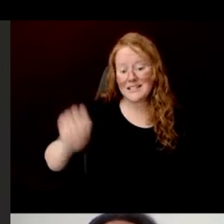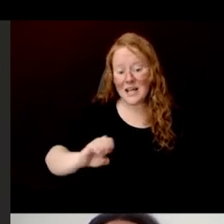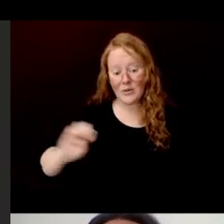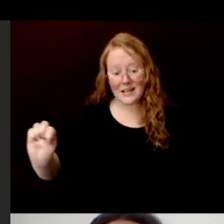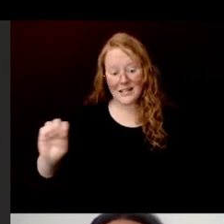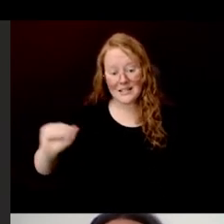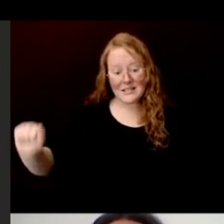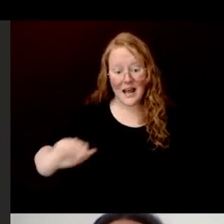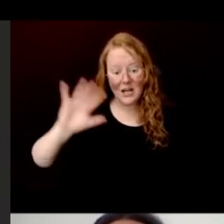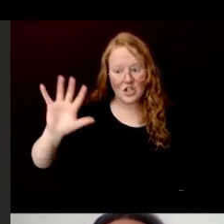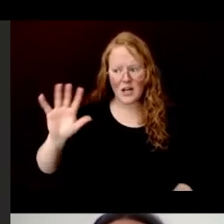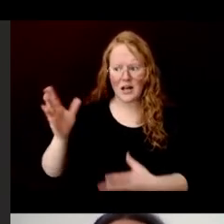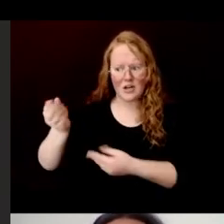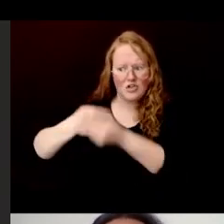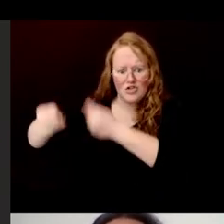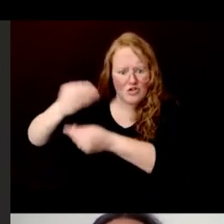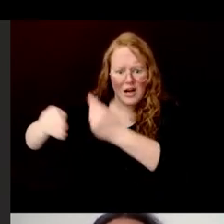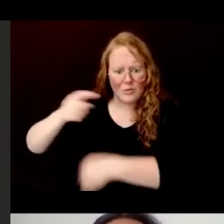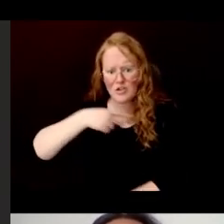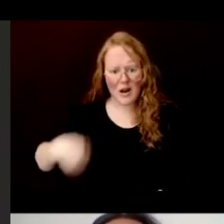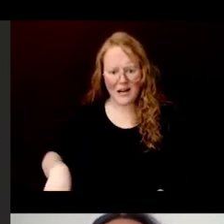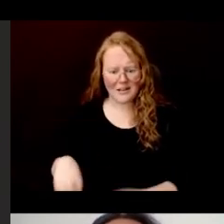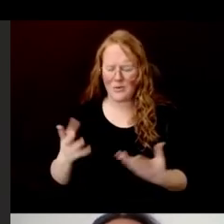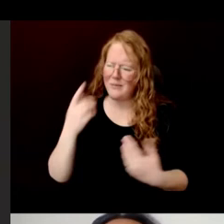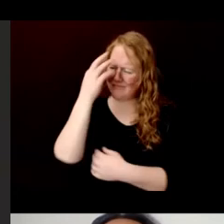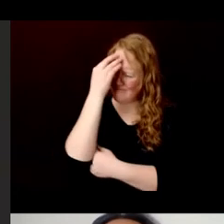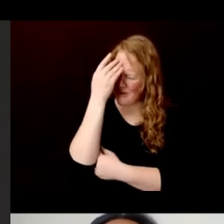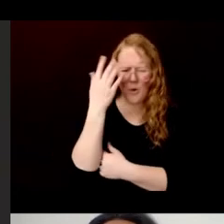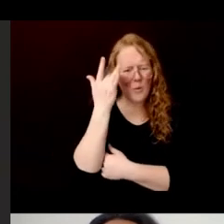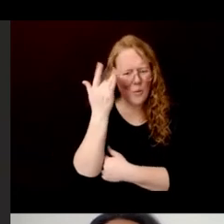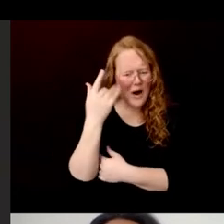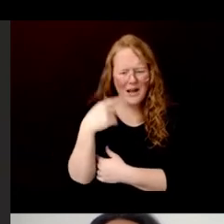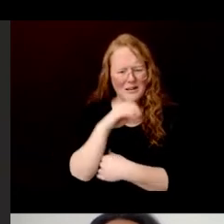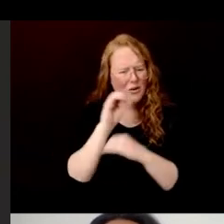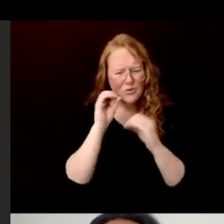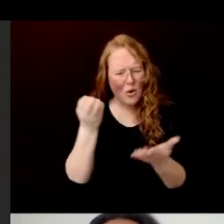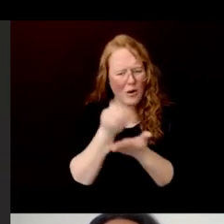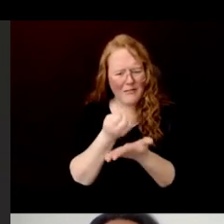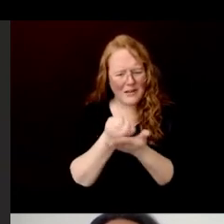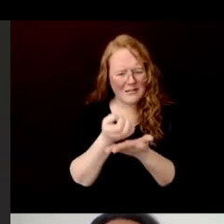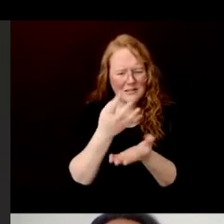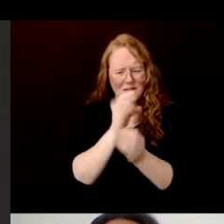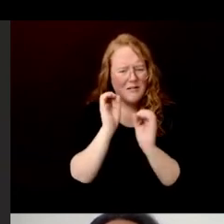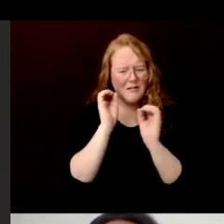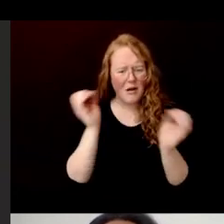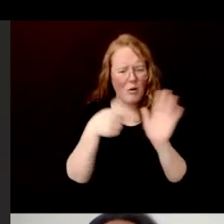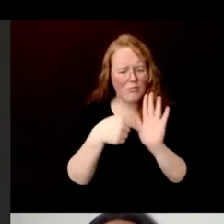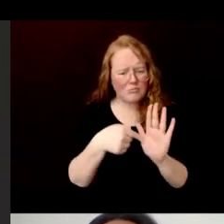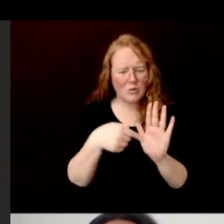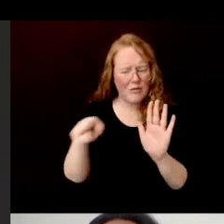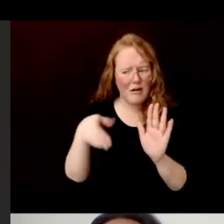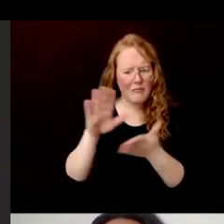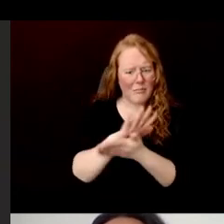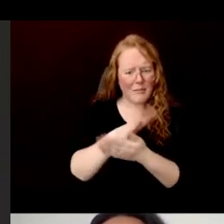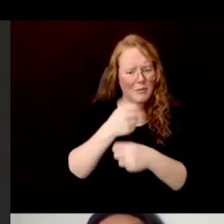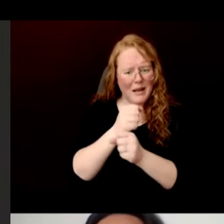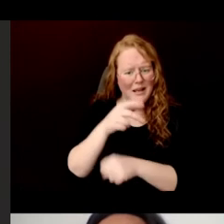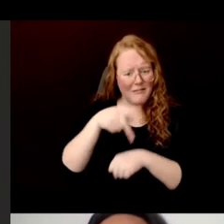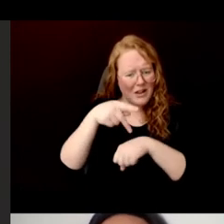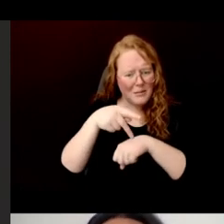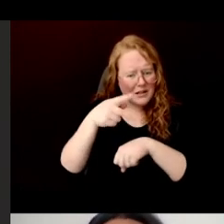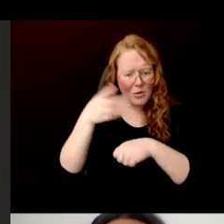This makes it very odd that we have found no good evidence of paper making in the Philippines.